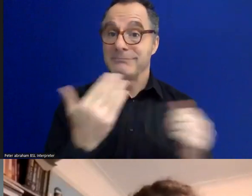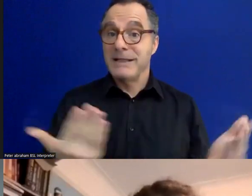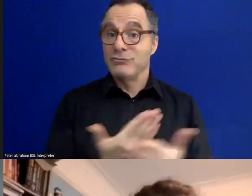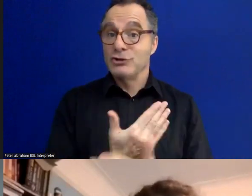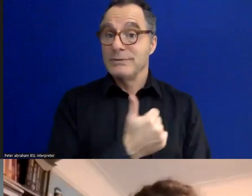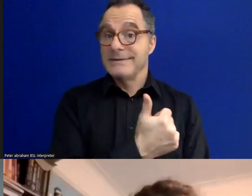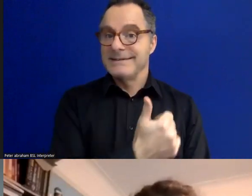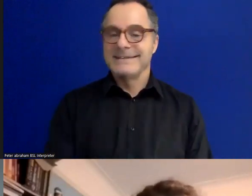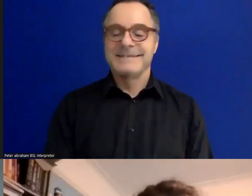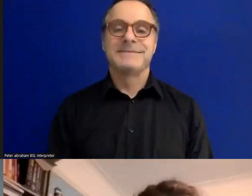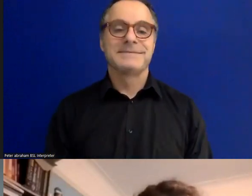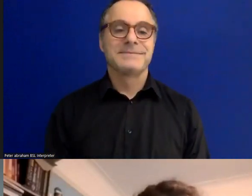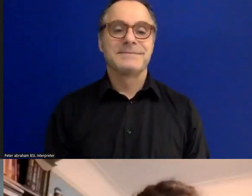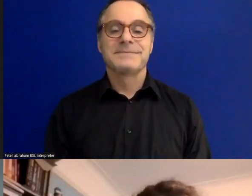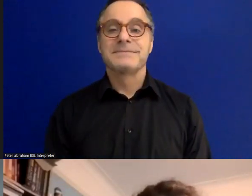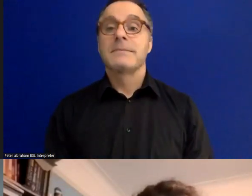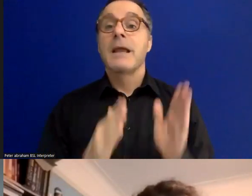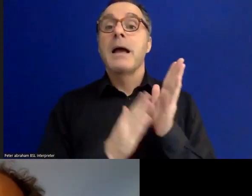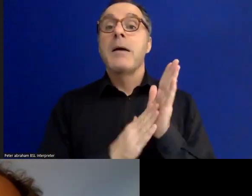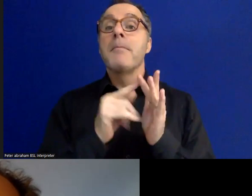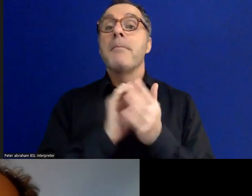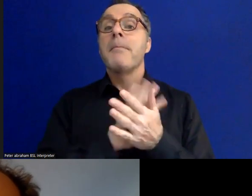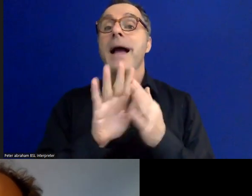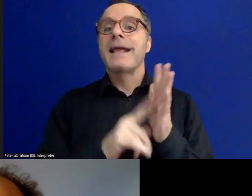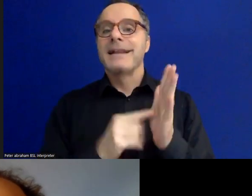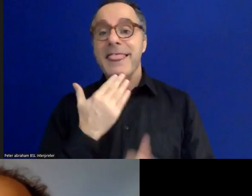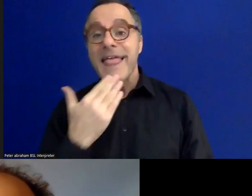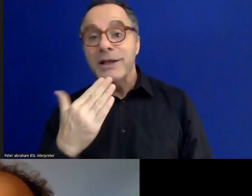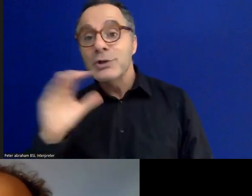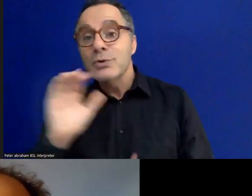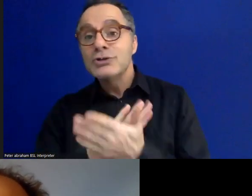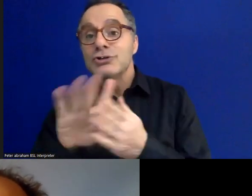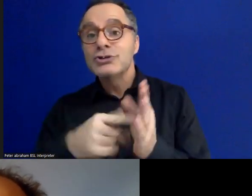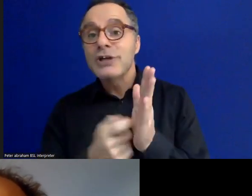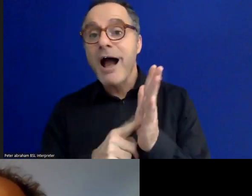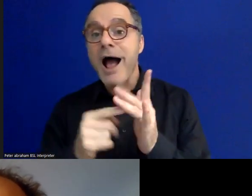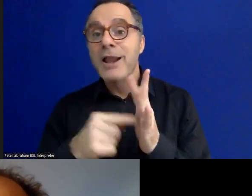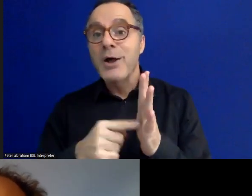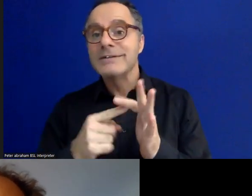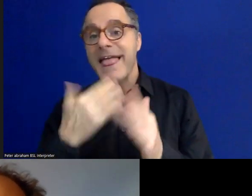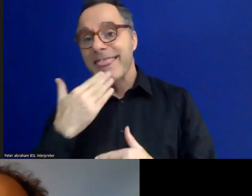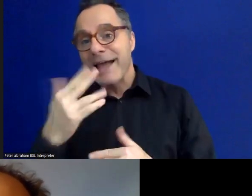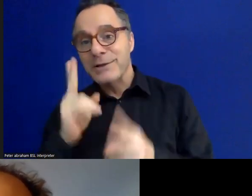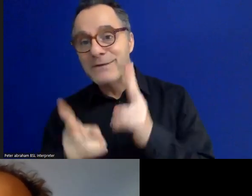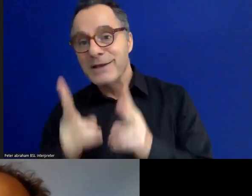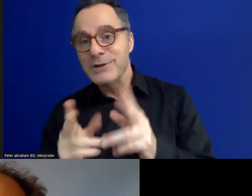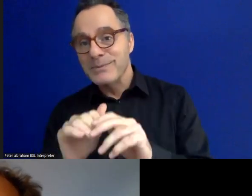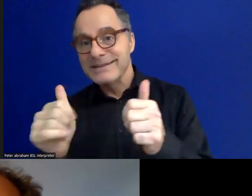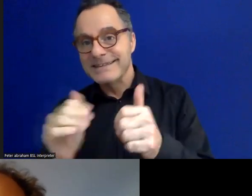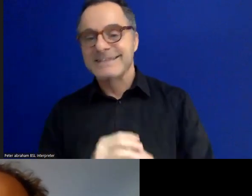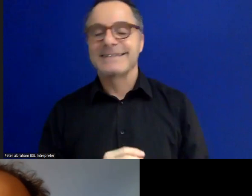Michael: Yeah. Thank you, Charlotte, and thank you to the BSL interpreters as well. Yes, so,